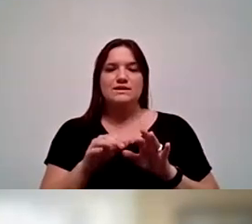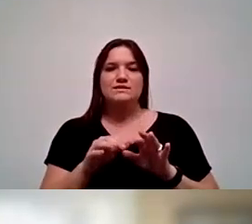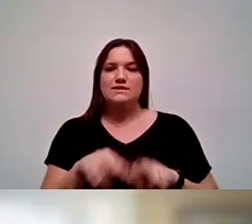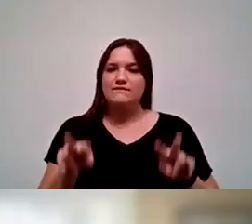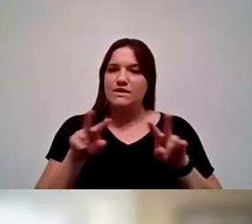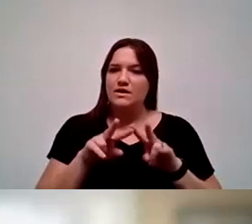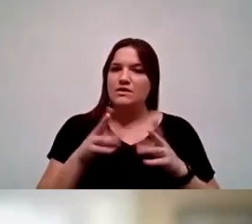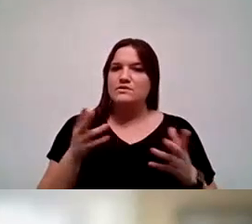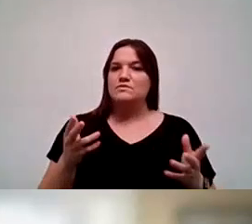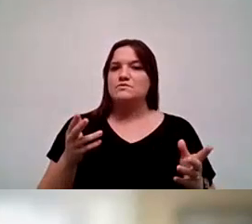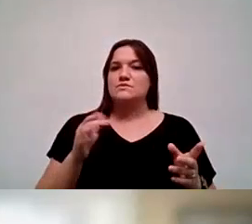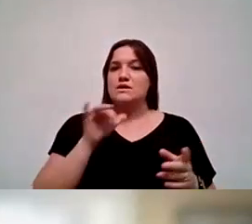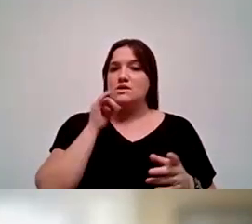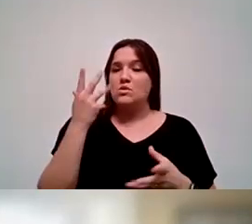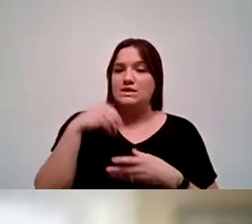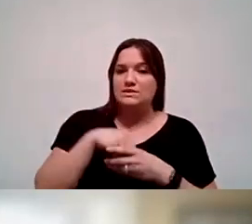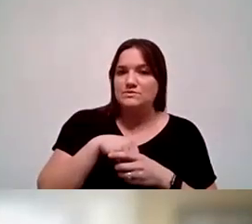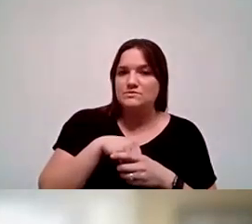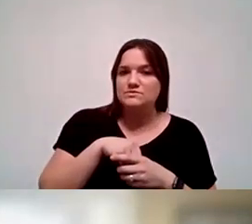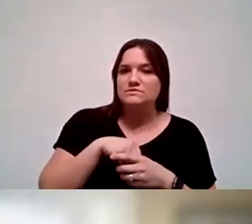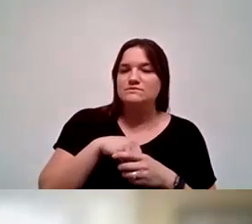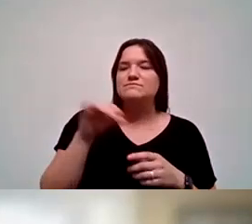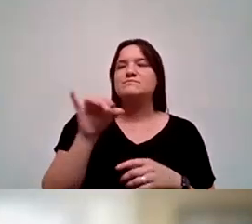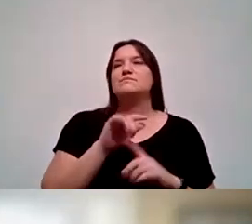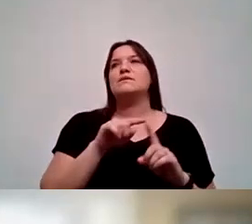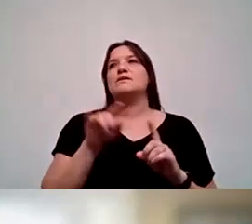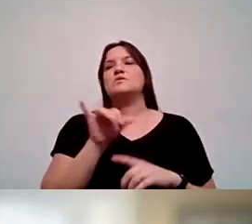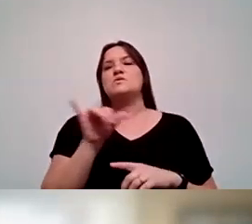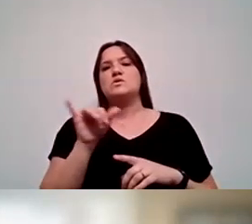being not only inclusive but being intentional